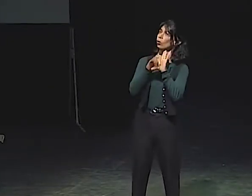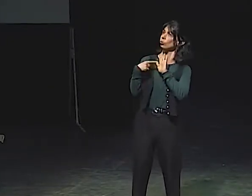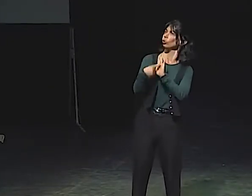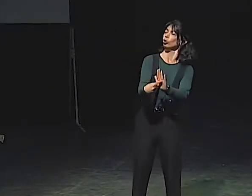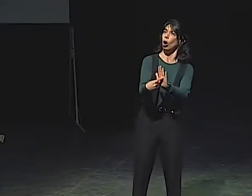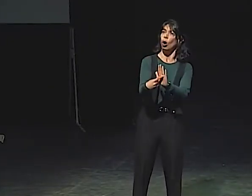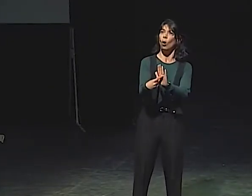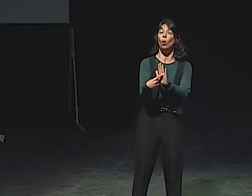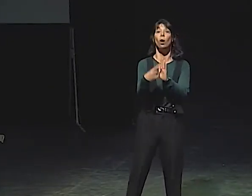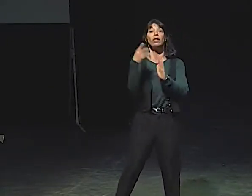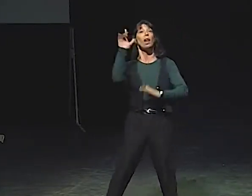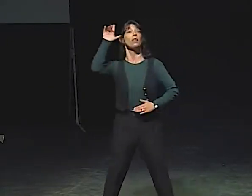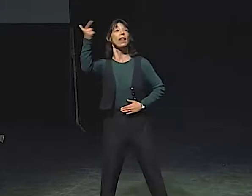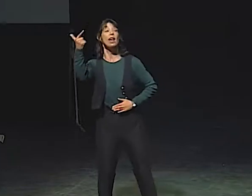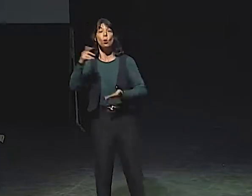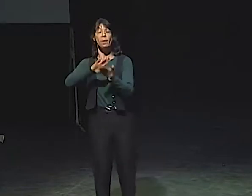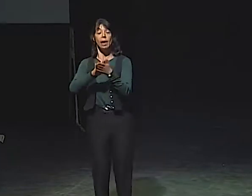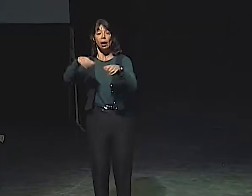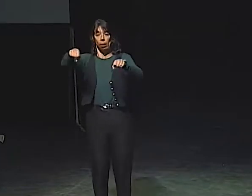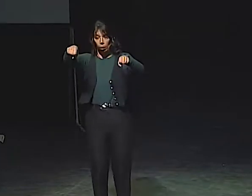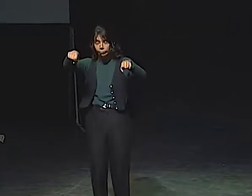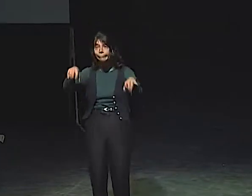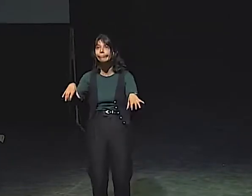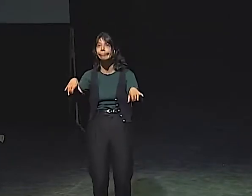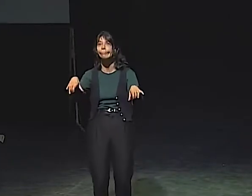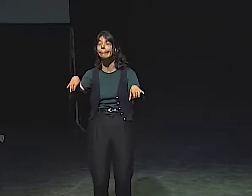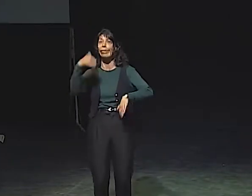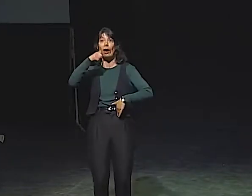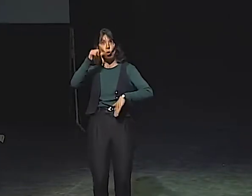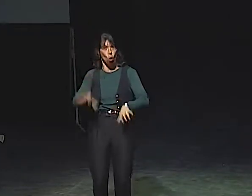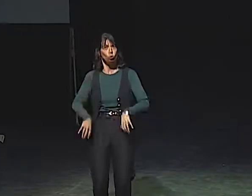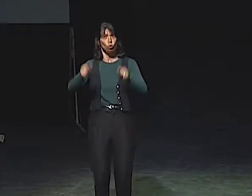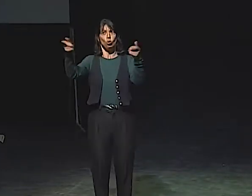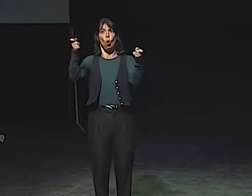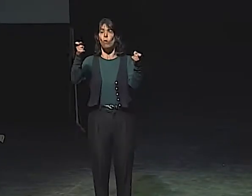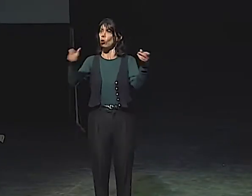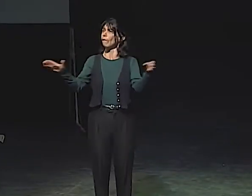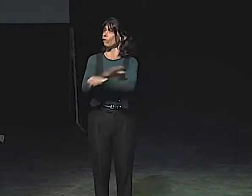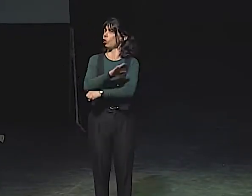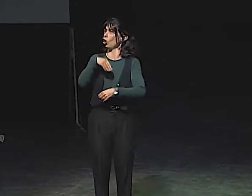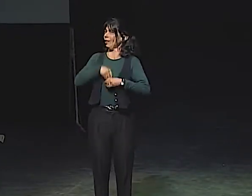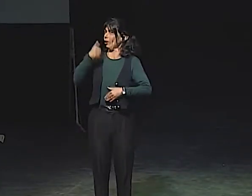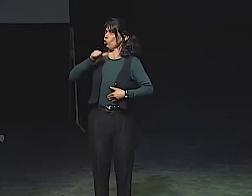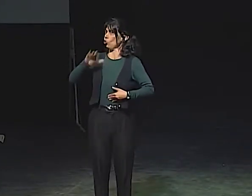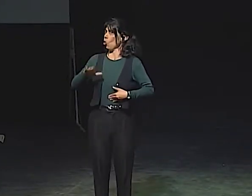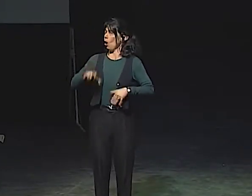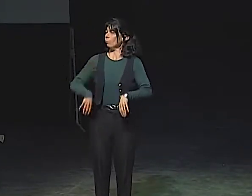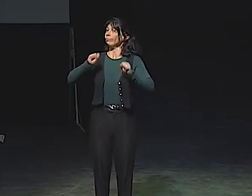SHE'LL TRY ANYTHING, SO THE CHARACTER SHOWS THAT. LATER,